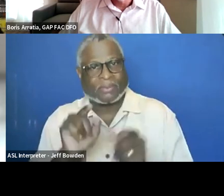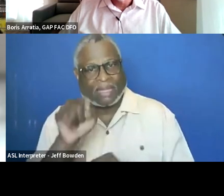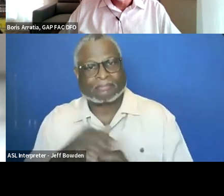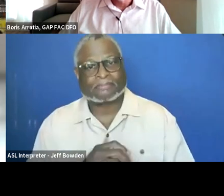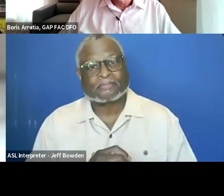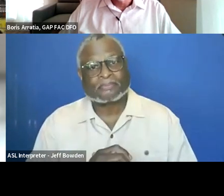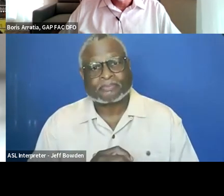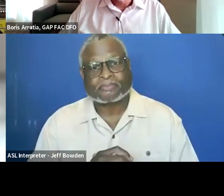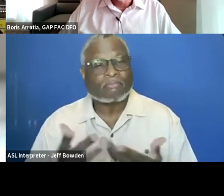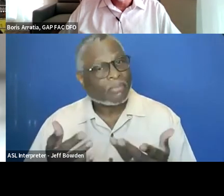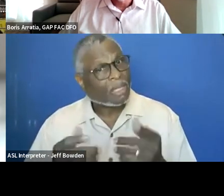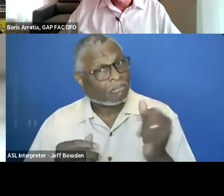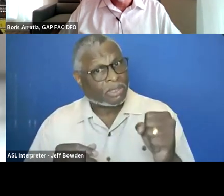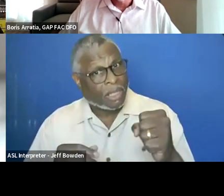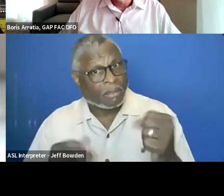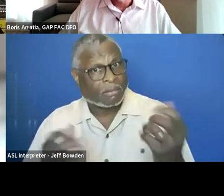There are families.